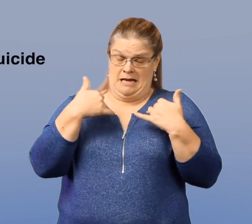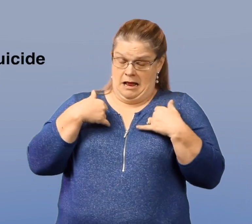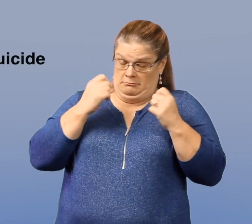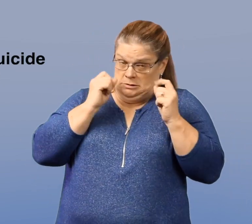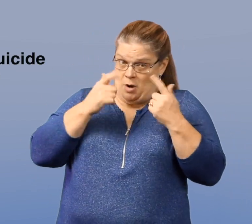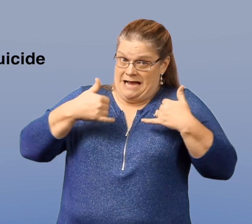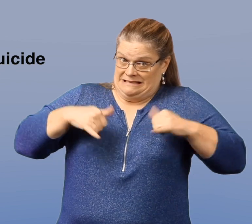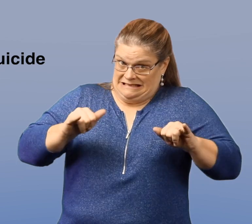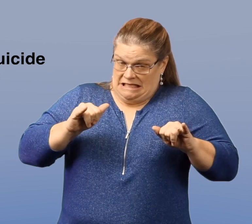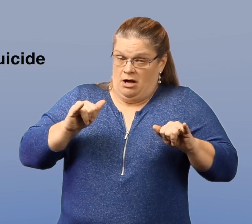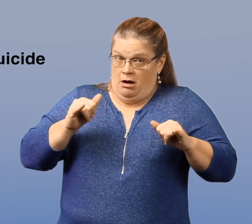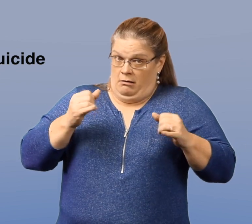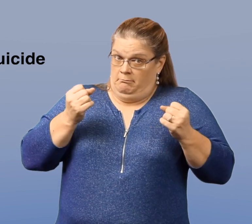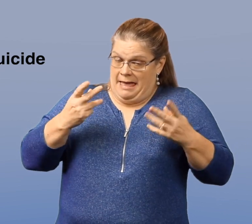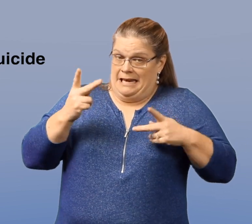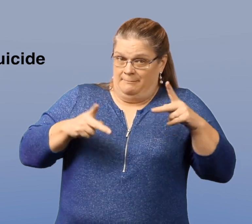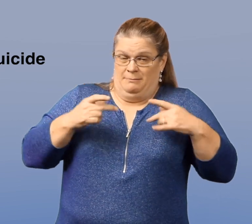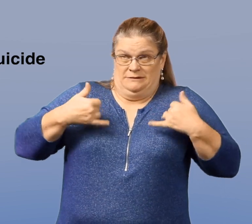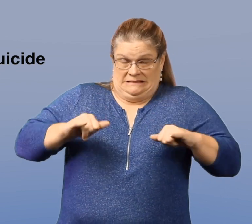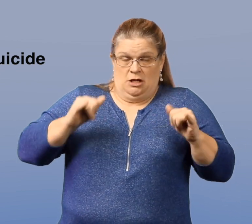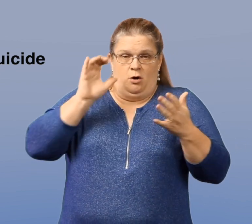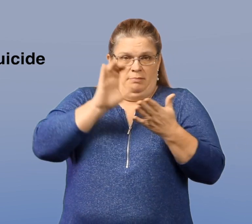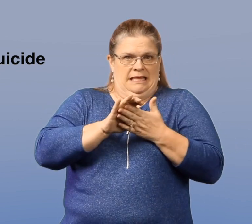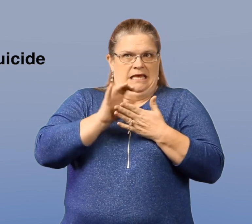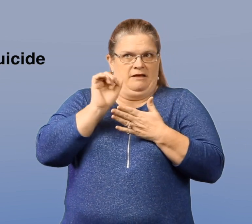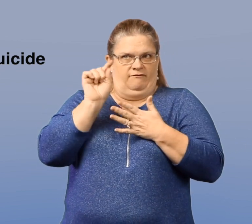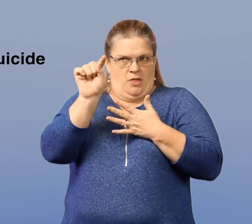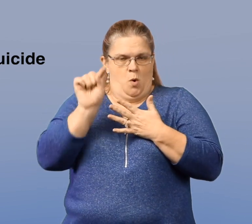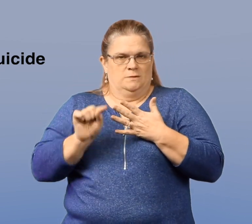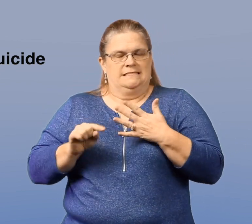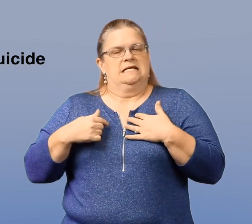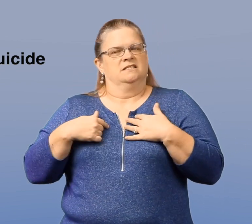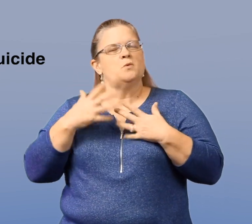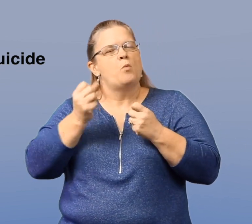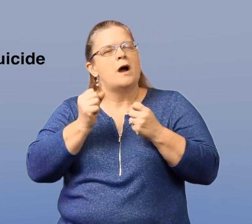I am still surprised by how many individuals believe some of these.